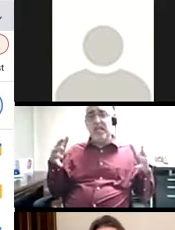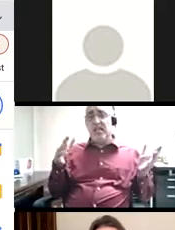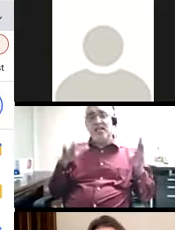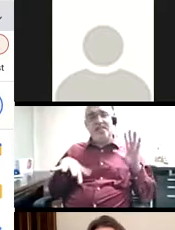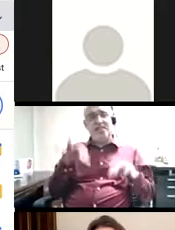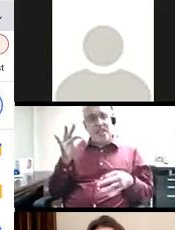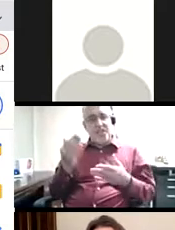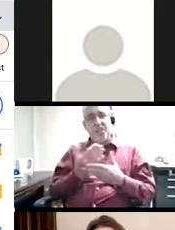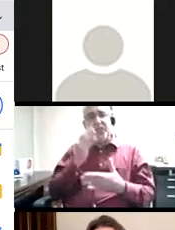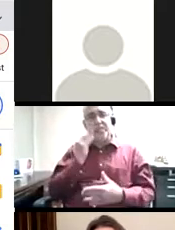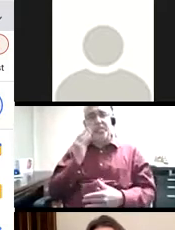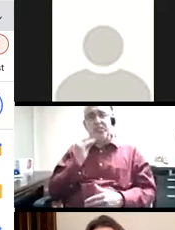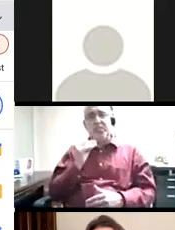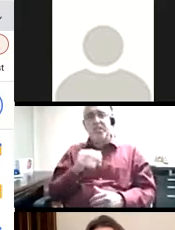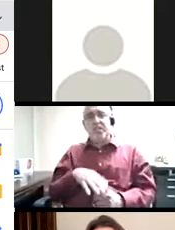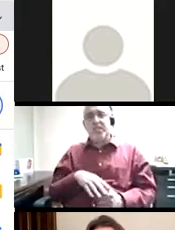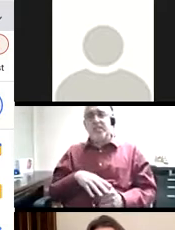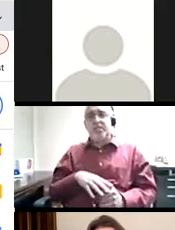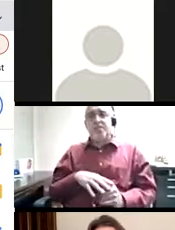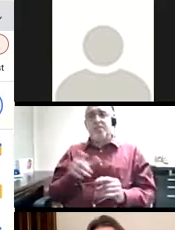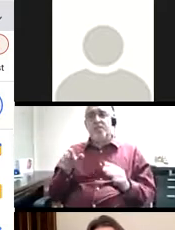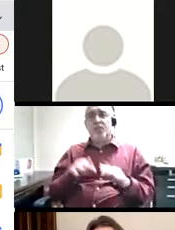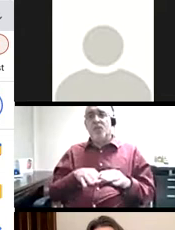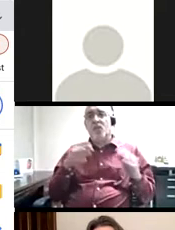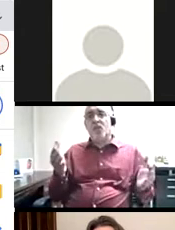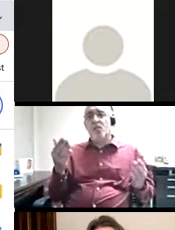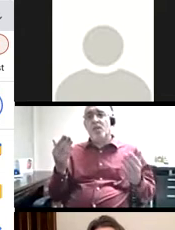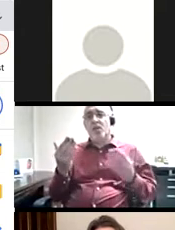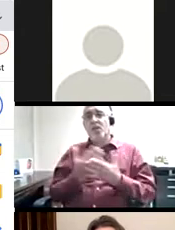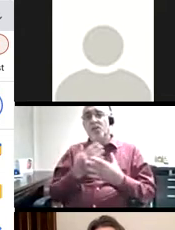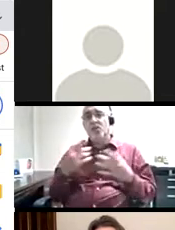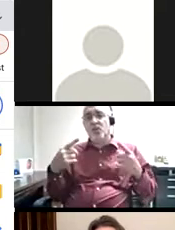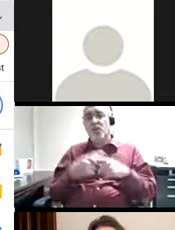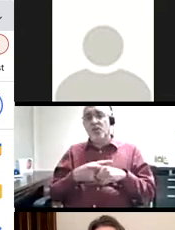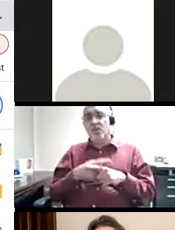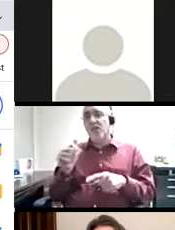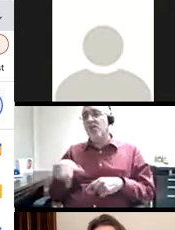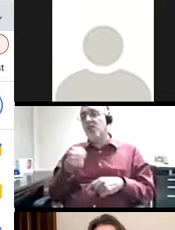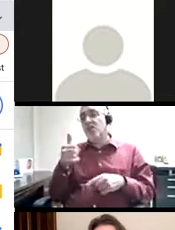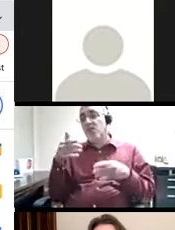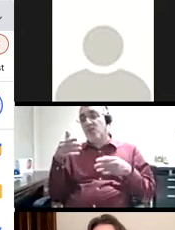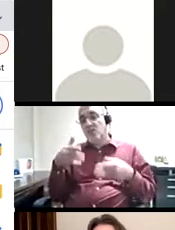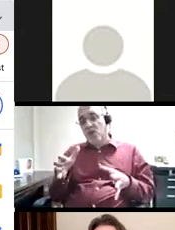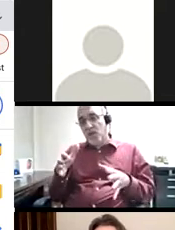emerges. The liberatory practice of engaging in open conflict is another way to disrupt dominant